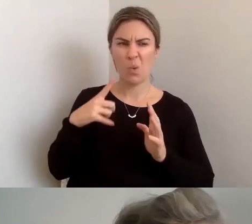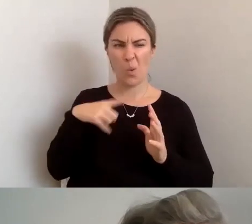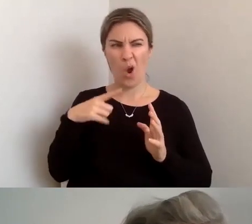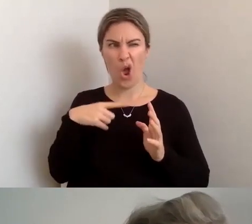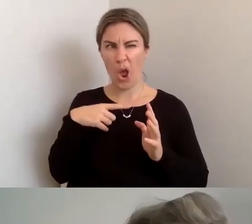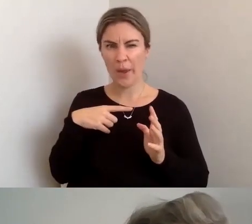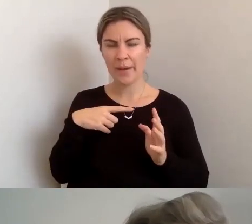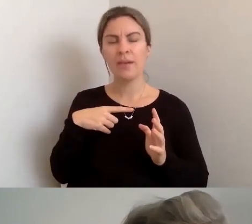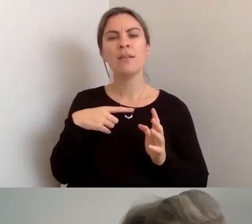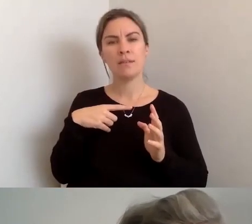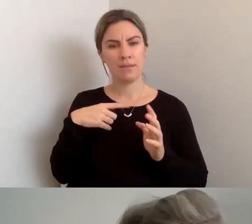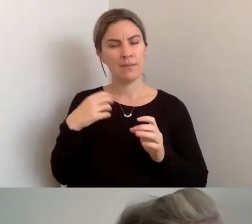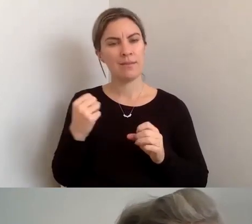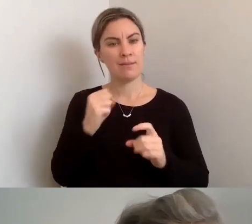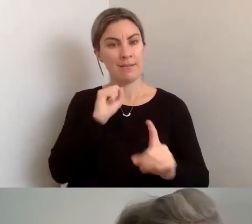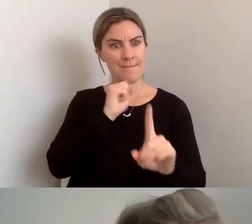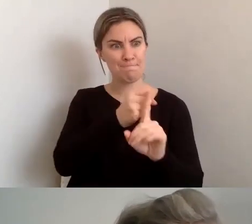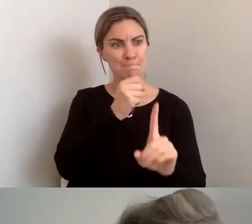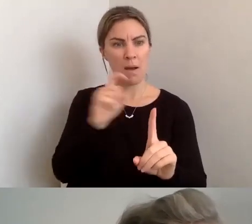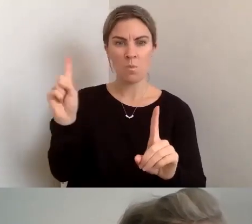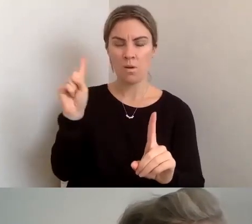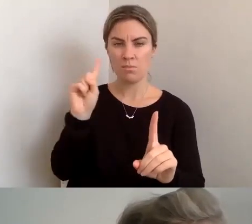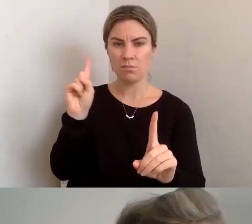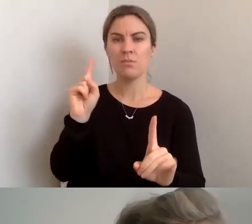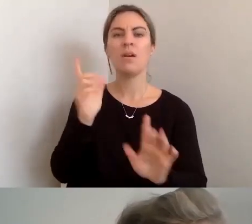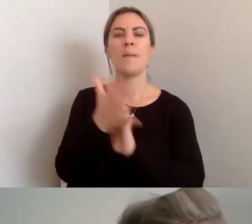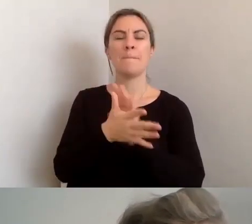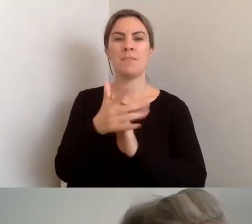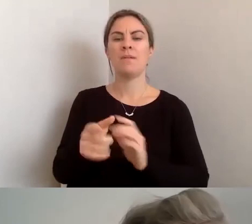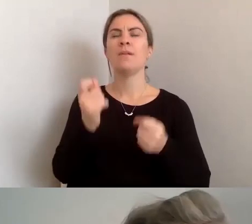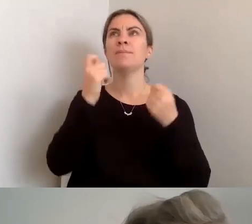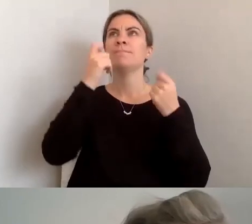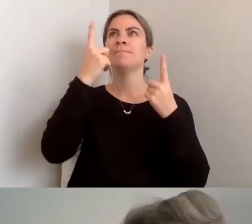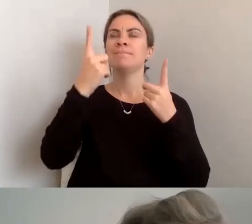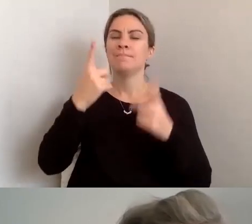and what effect it has to actually understand it, and you'll find then